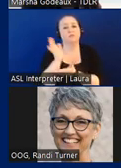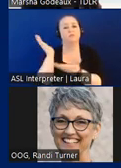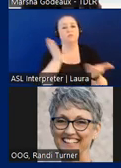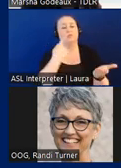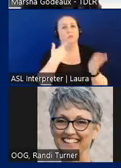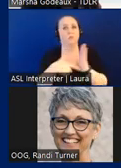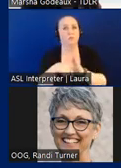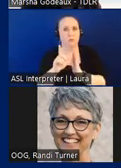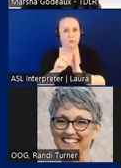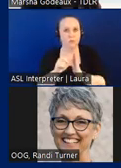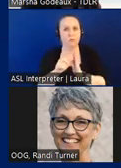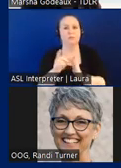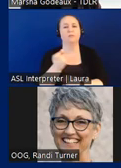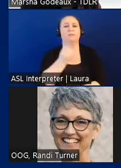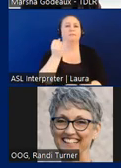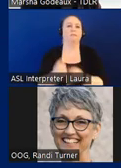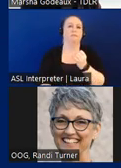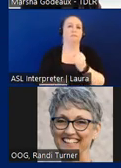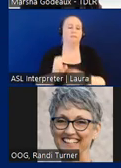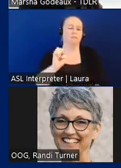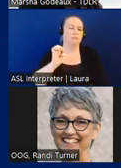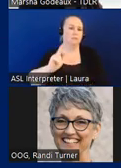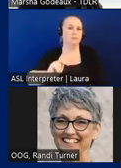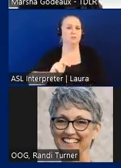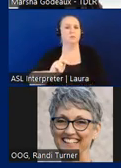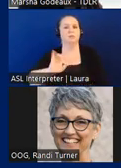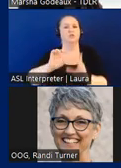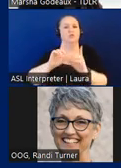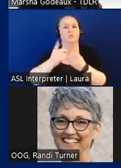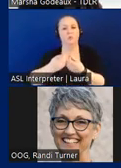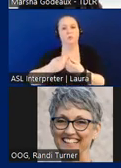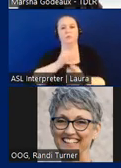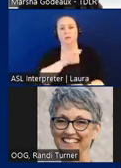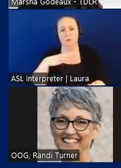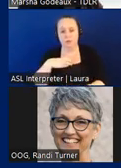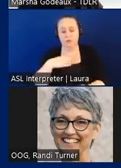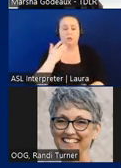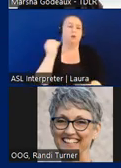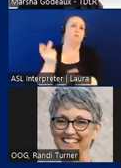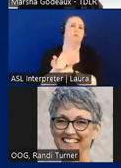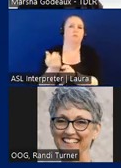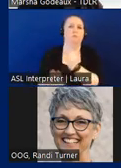and then the final stop will be the department's commission for final approval